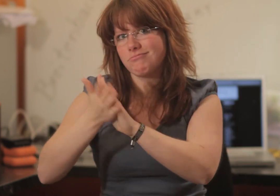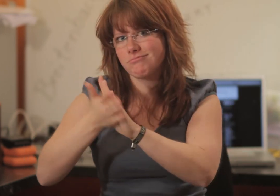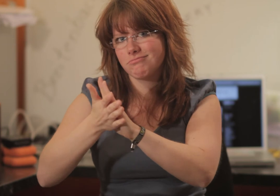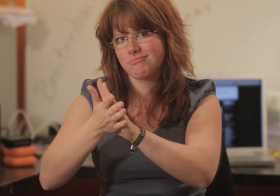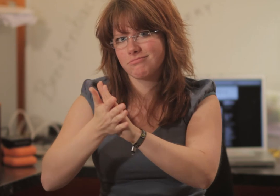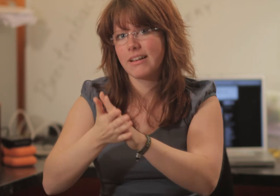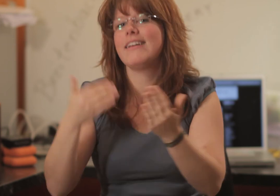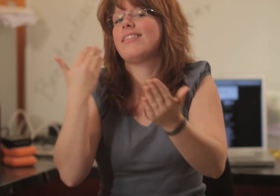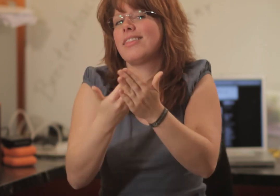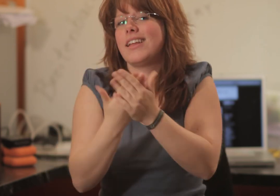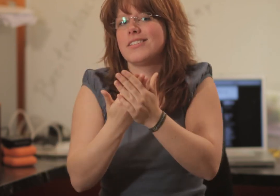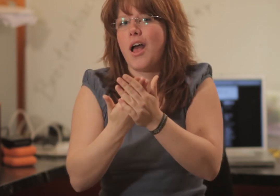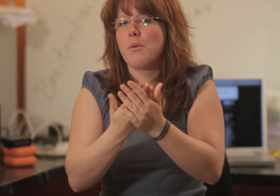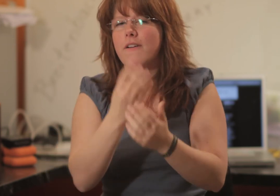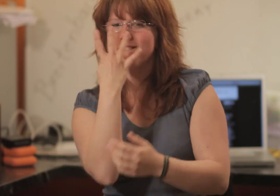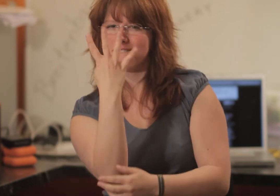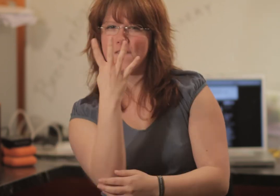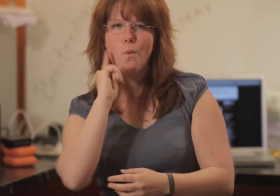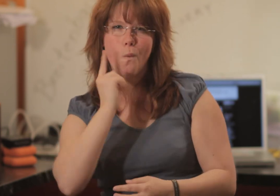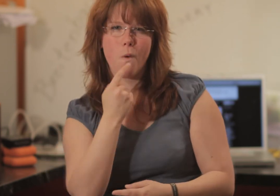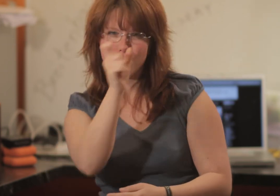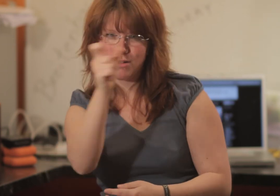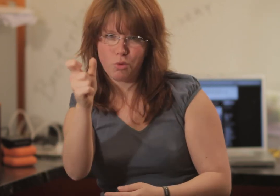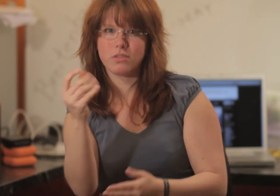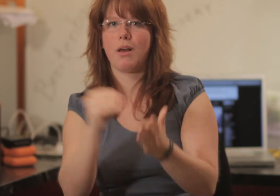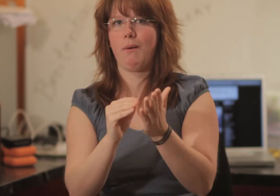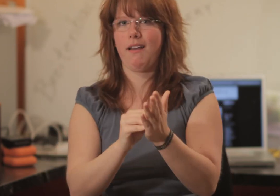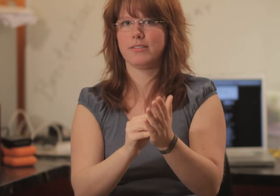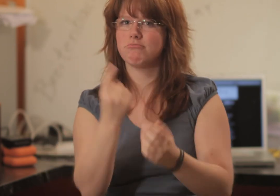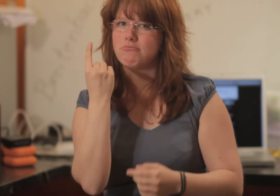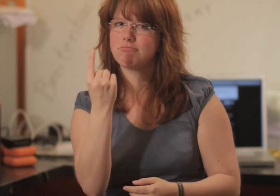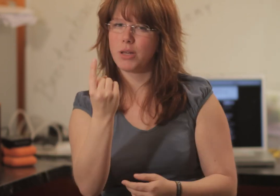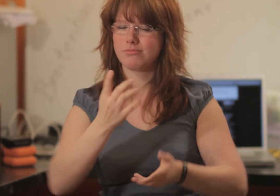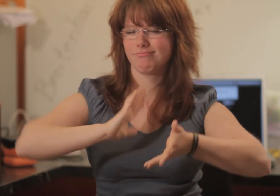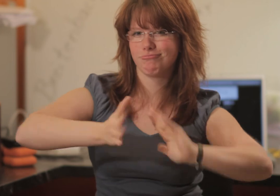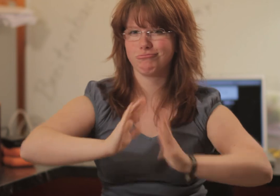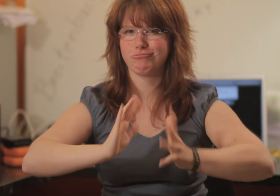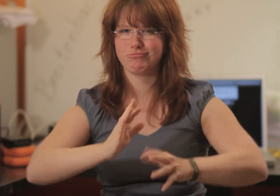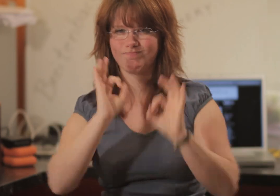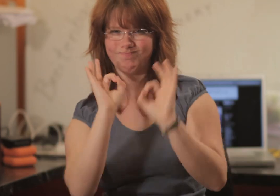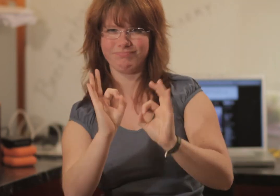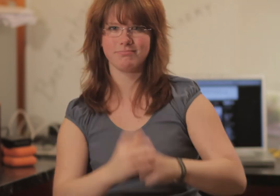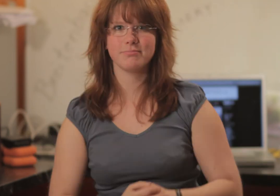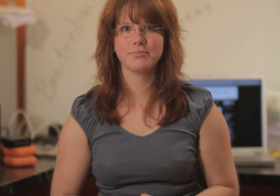That's why four skilled Deaf performers participate!